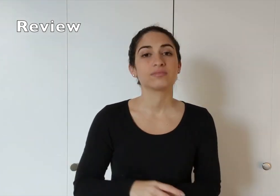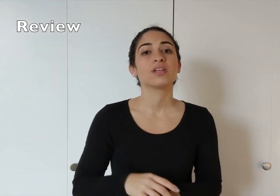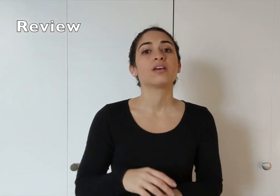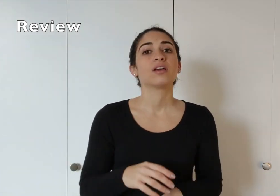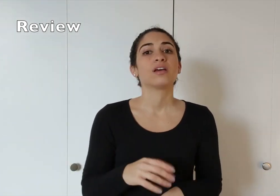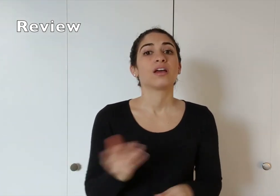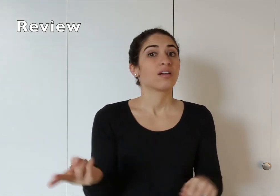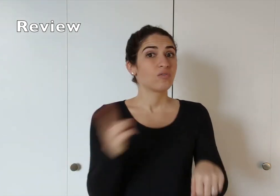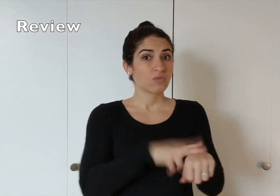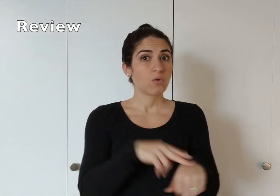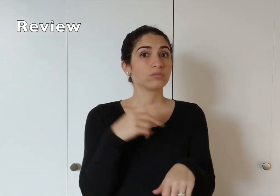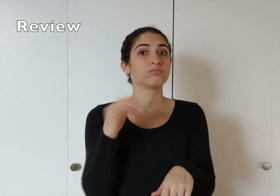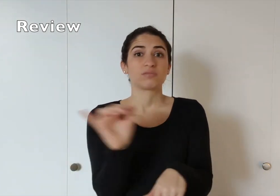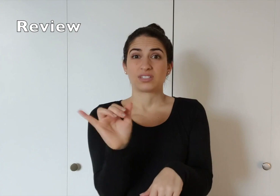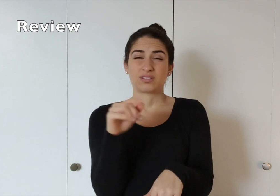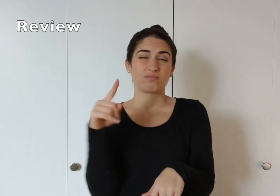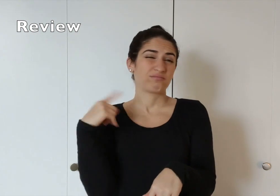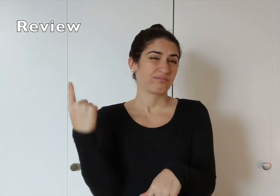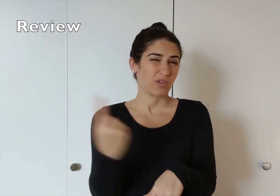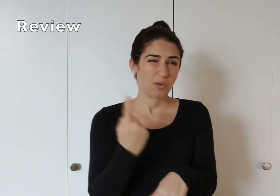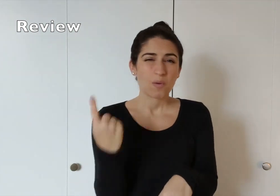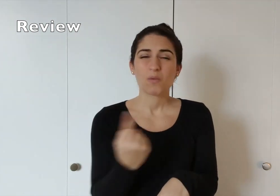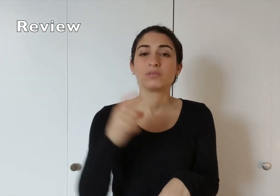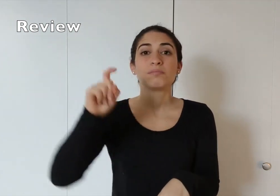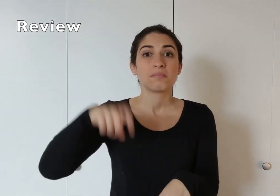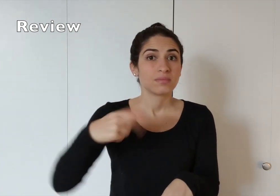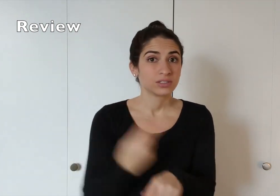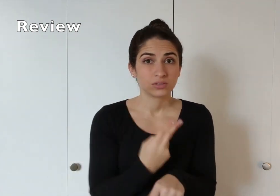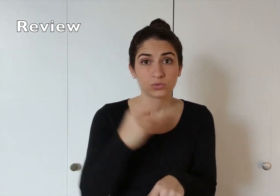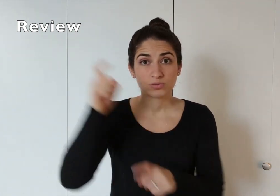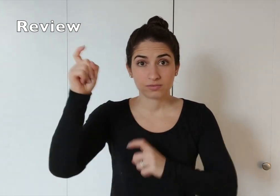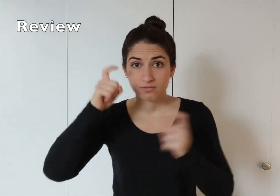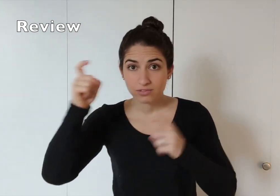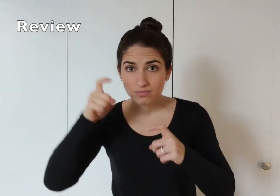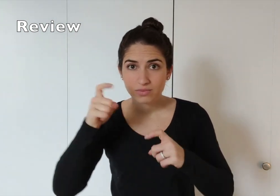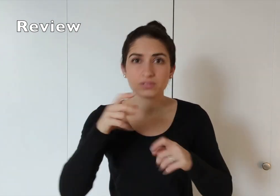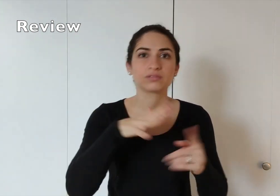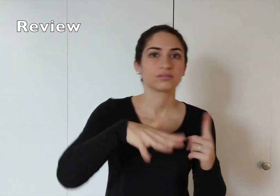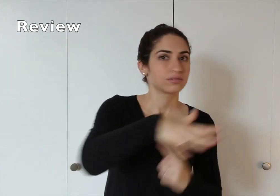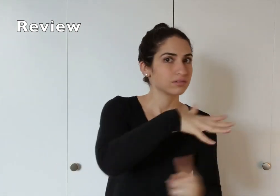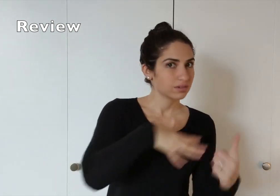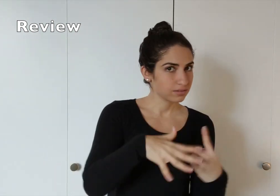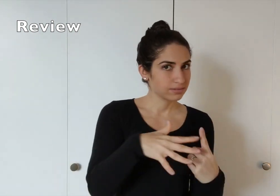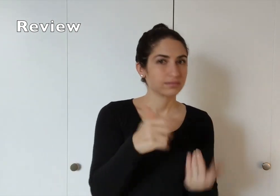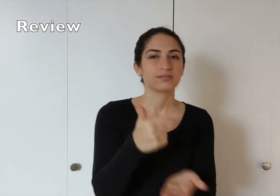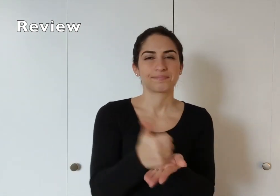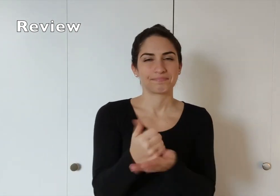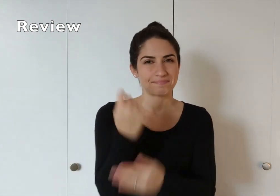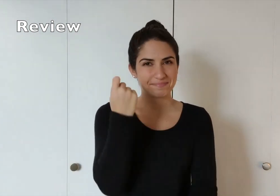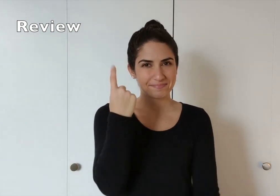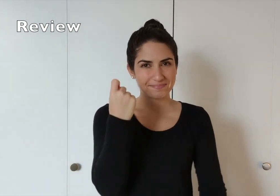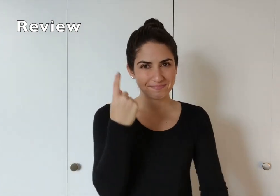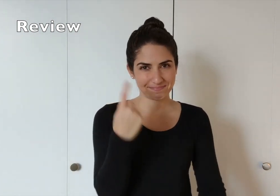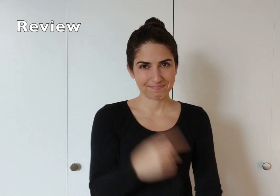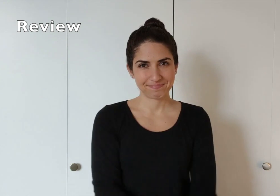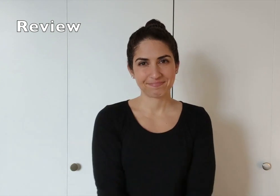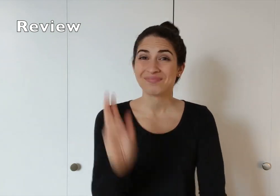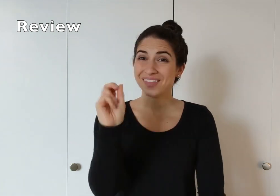Of course, same as always, you must use facial expression and context to help you understand.